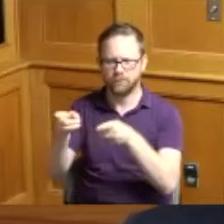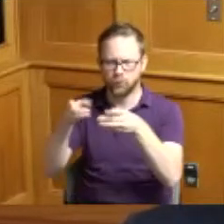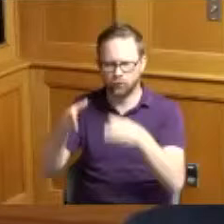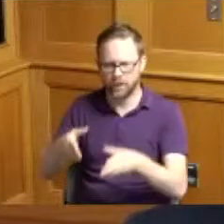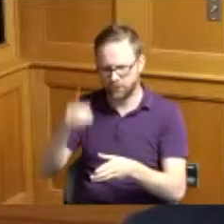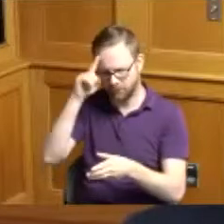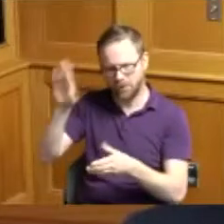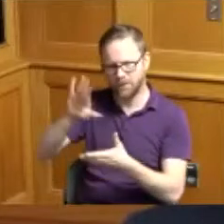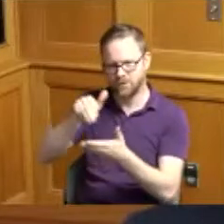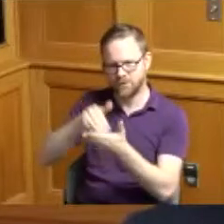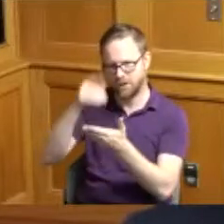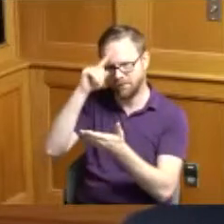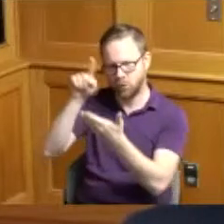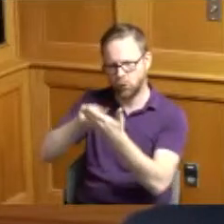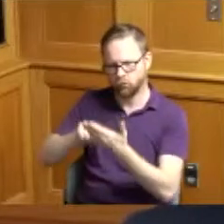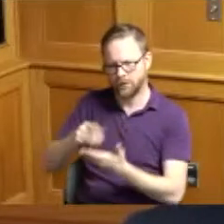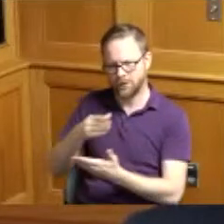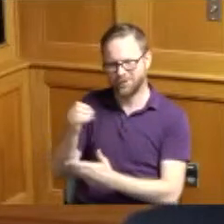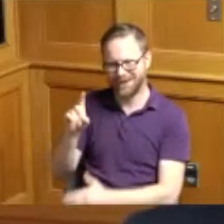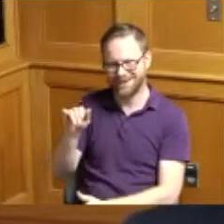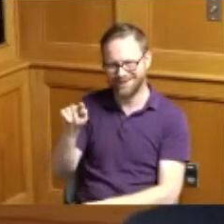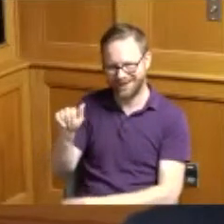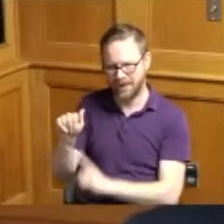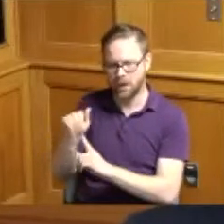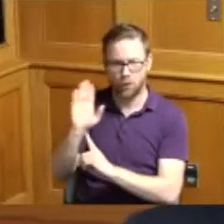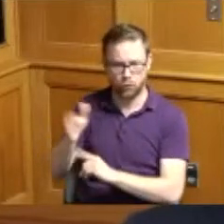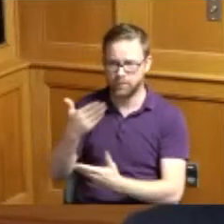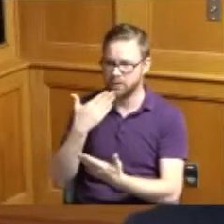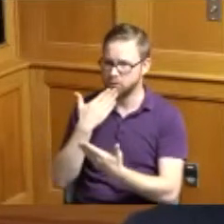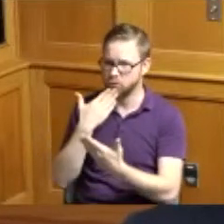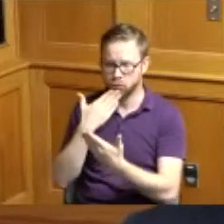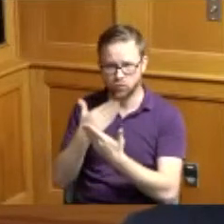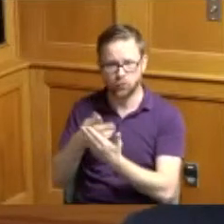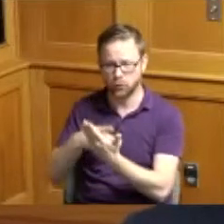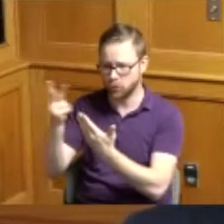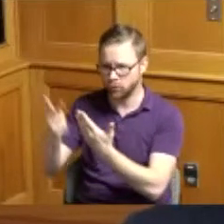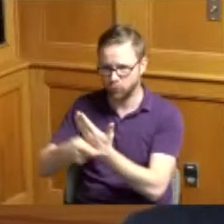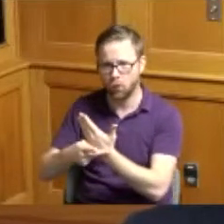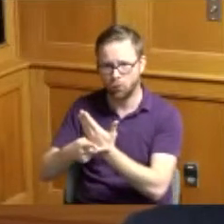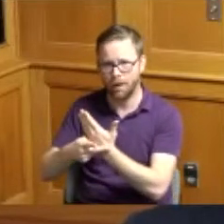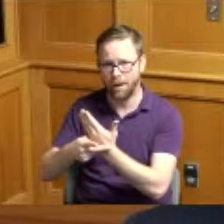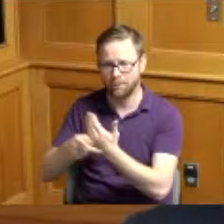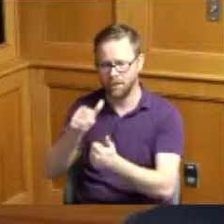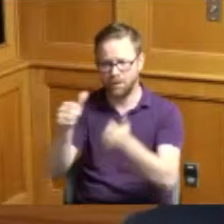I think it's going to be a really good institution within the chamber for the for the region which